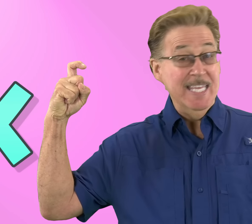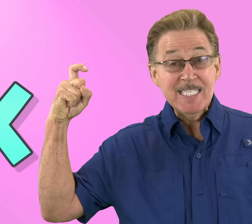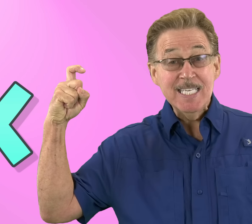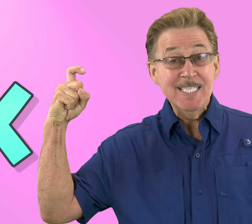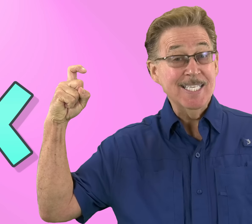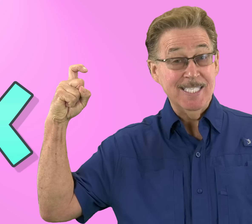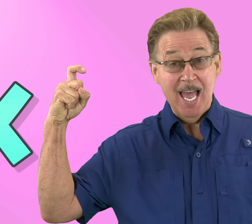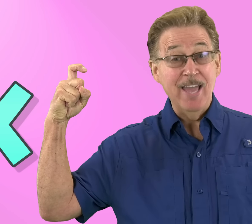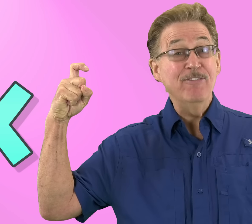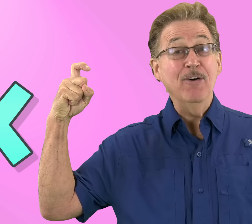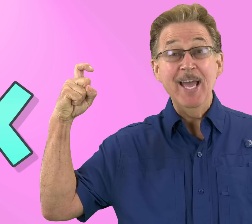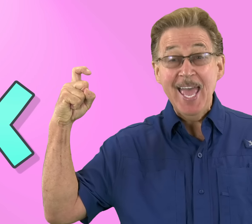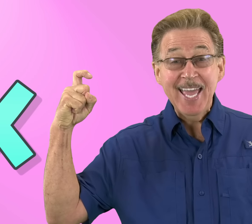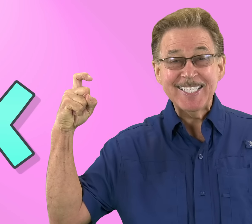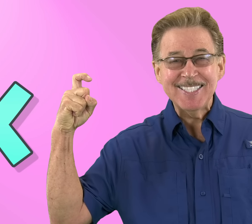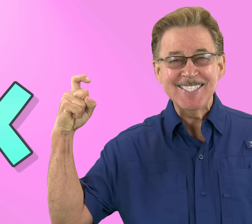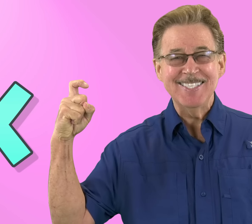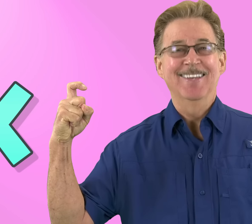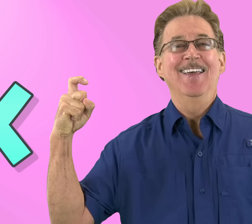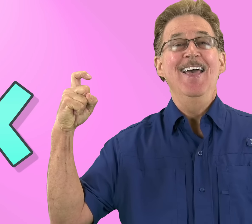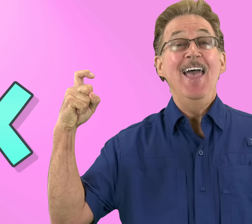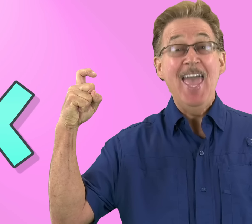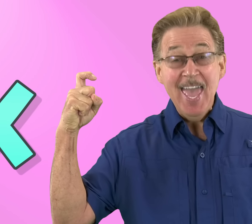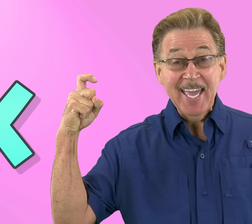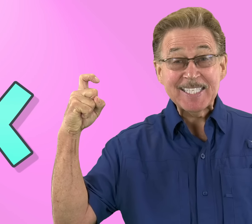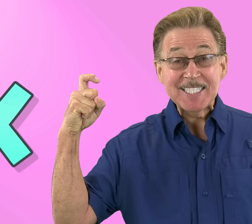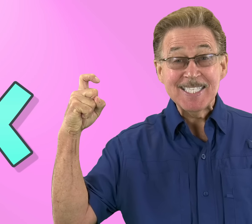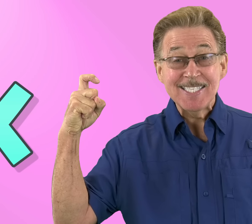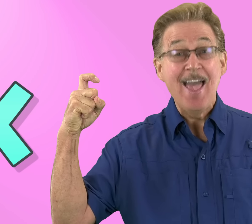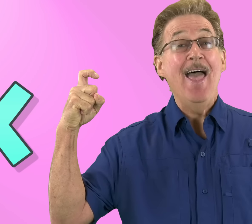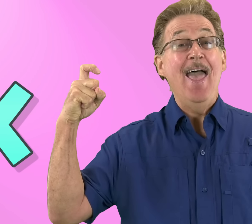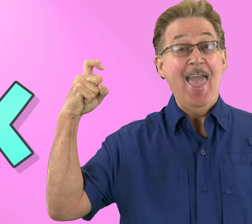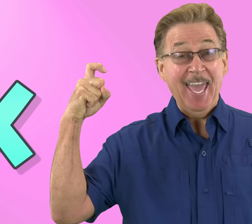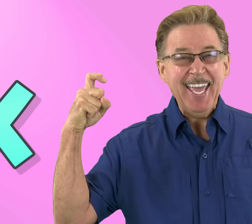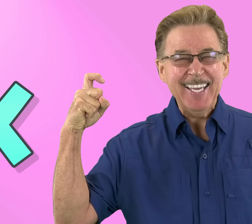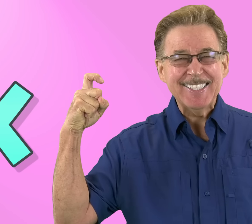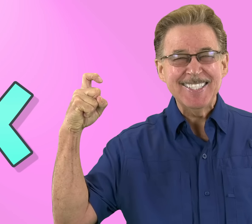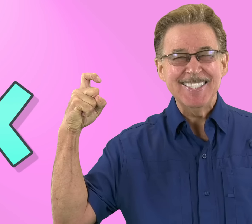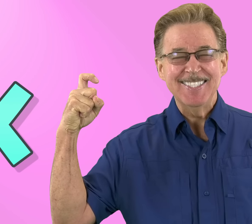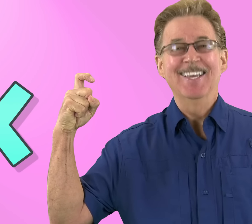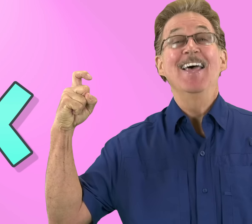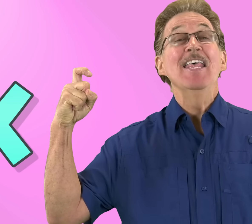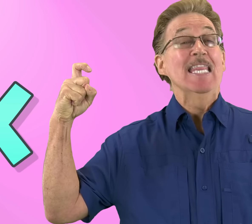This is the sign for X x, X x, X x